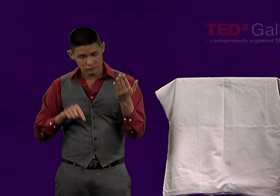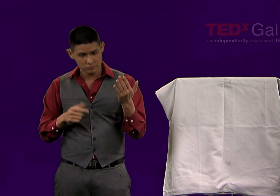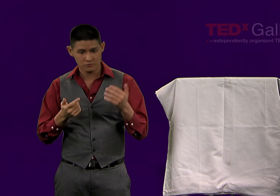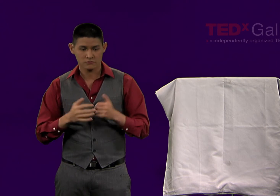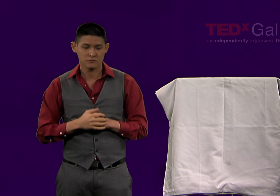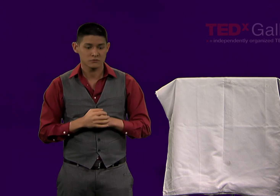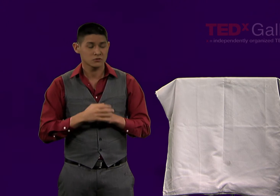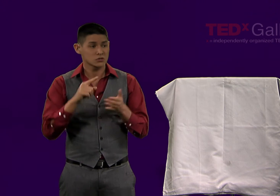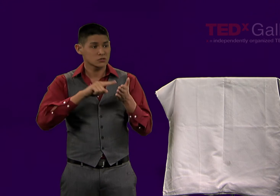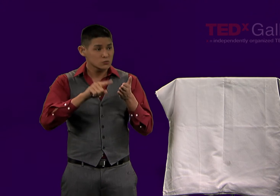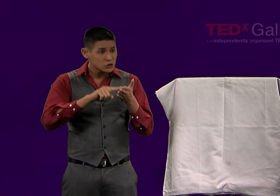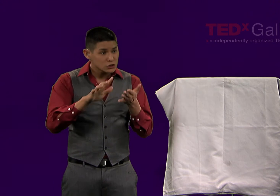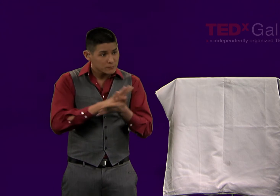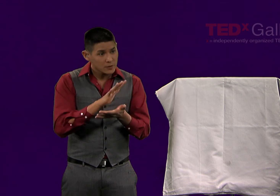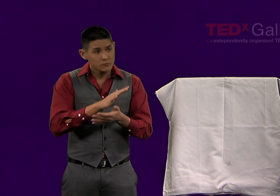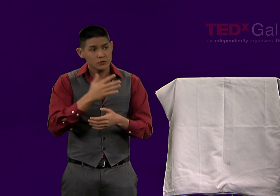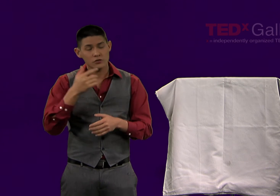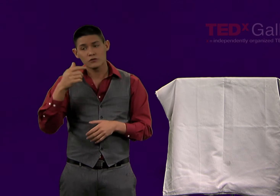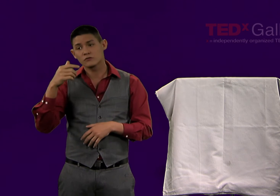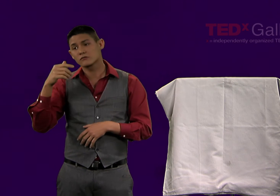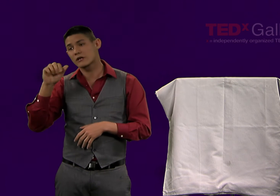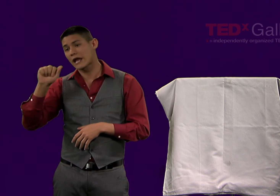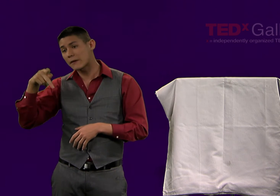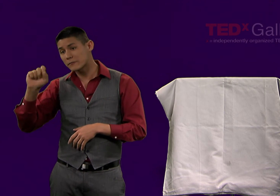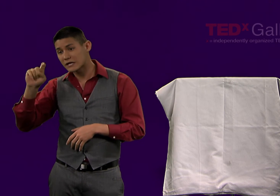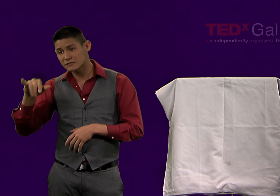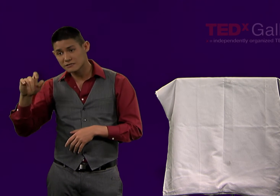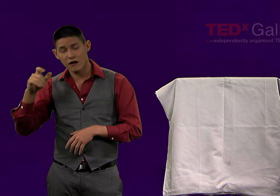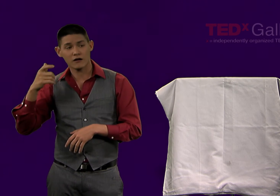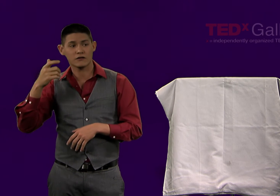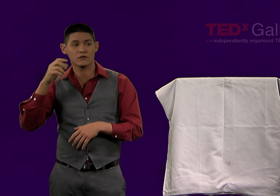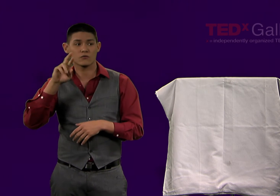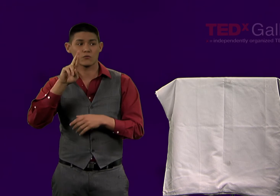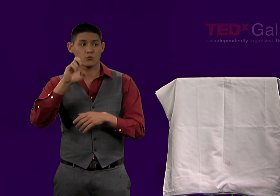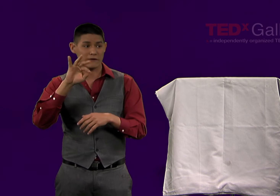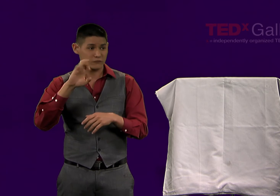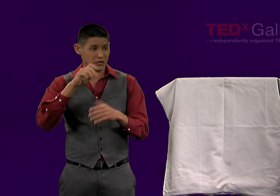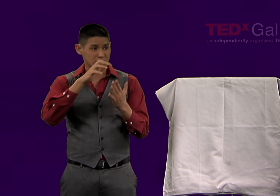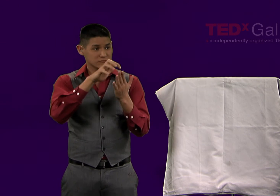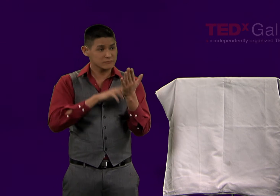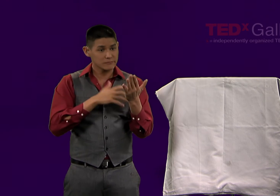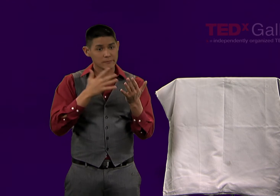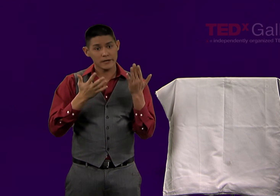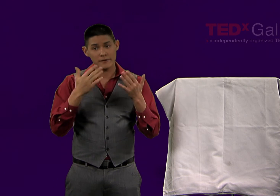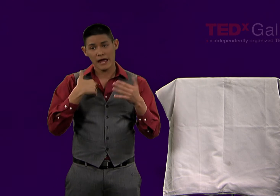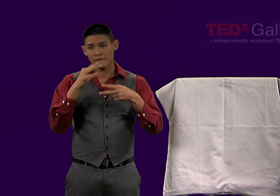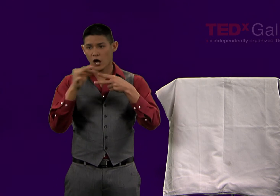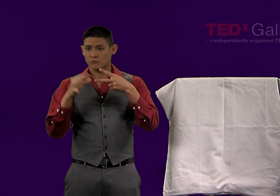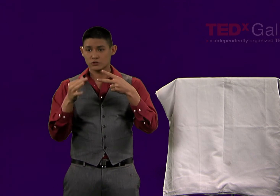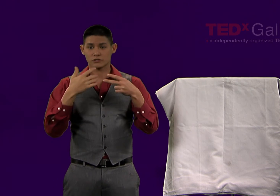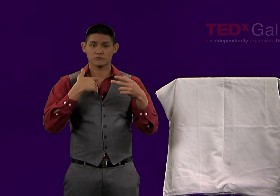to signed versions of each passage of the syllabus. The same is true of APA style guides